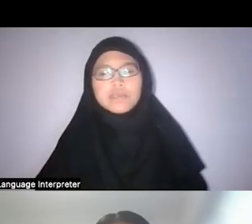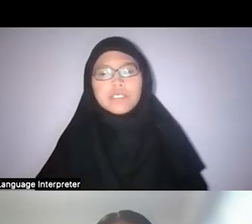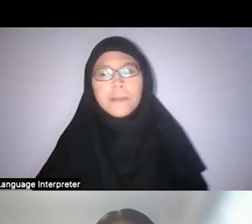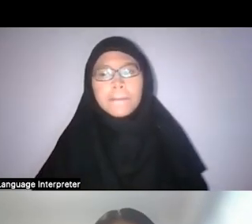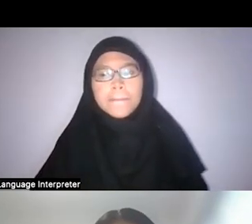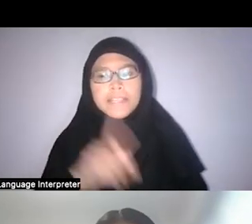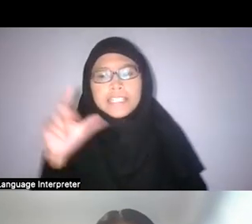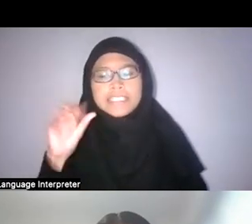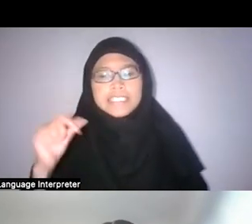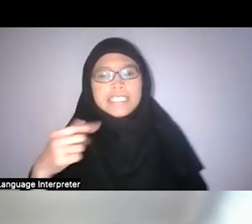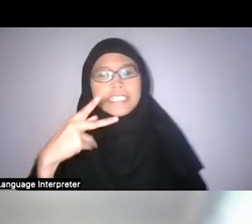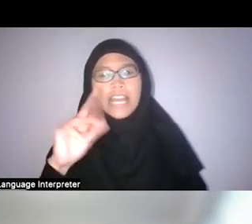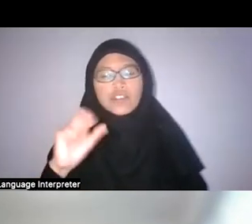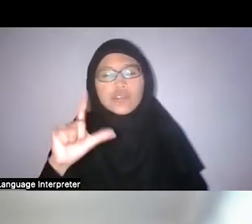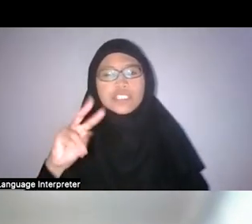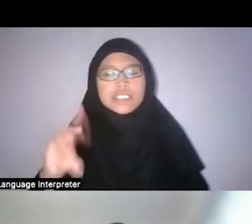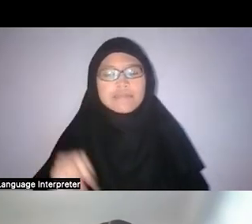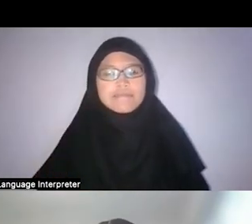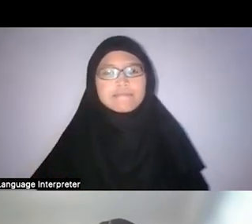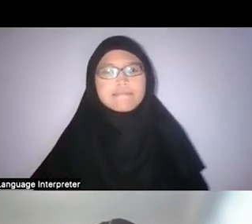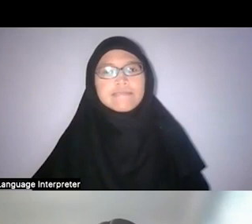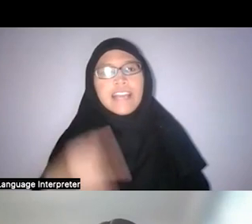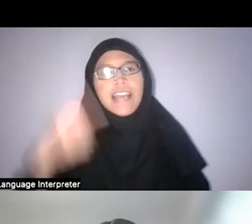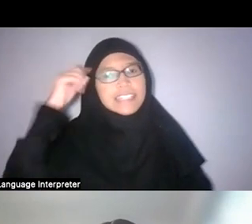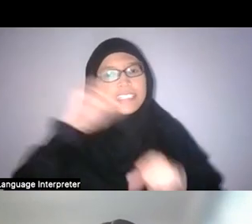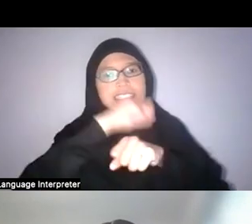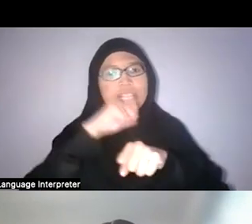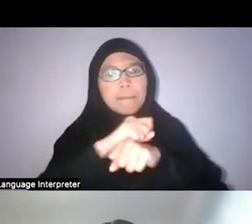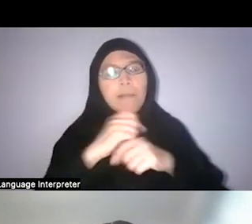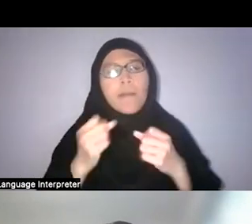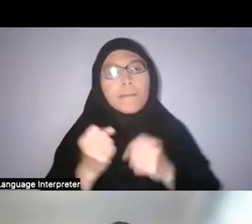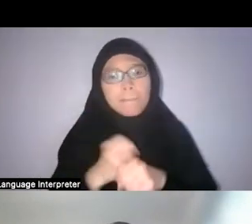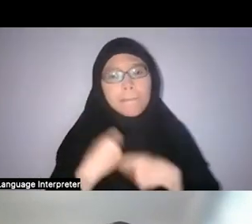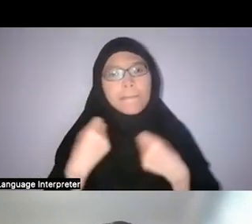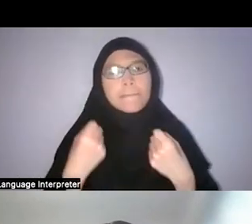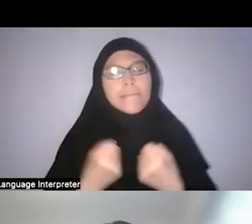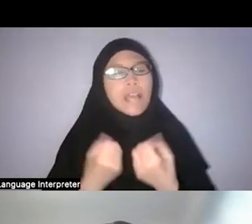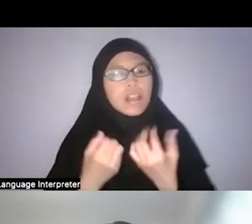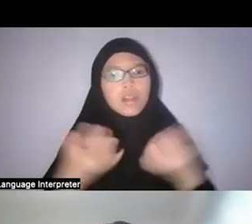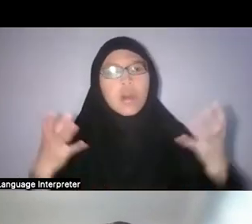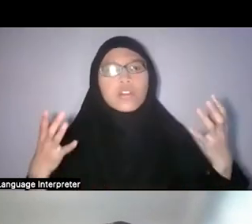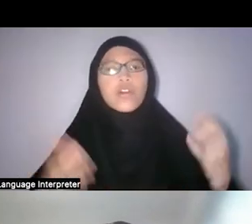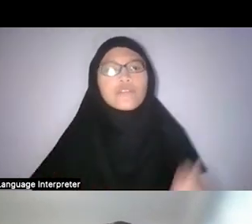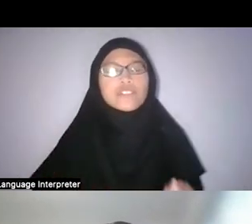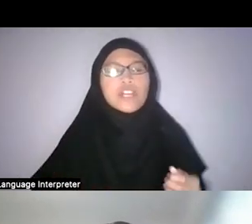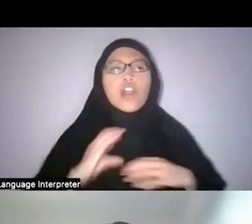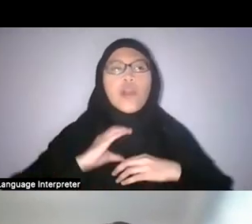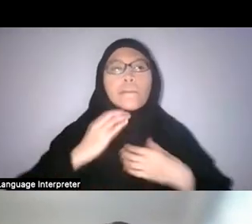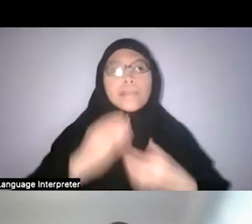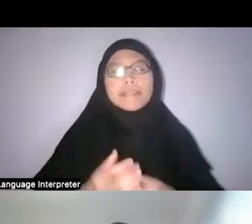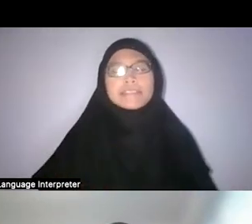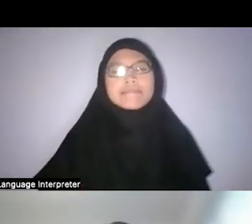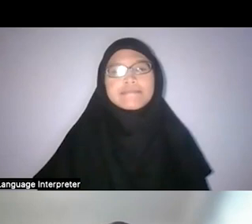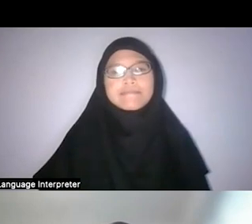Khairulddin: Yes, I think Singapore has made a lot of commitments to—